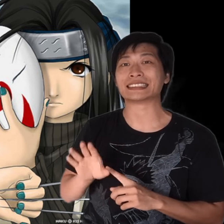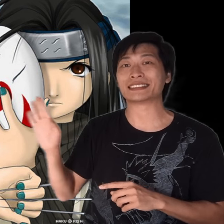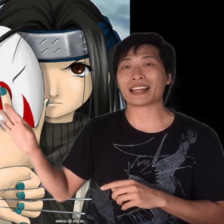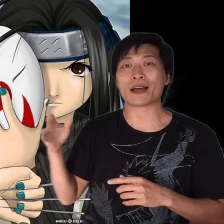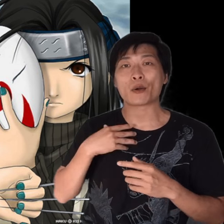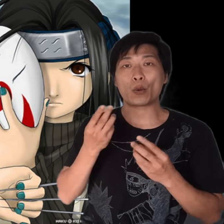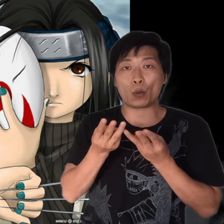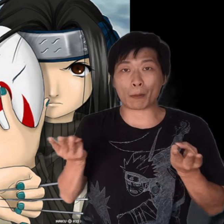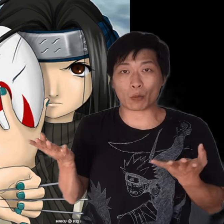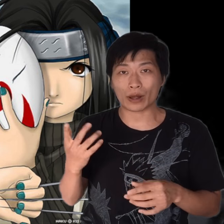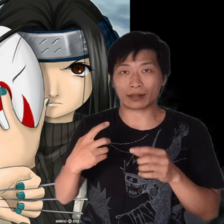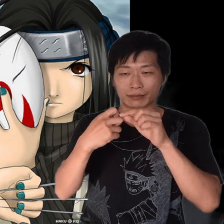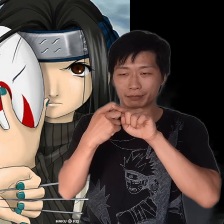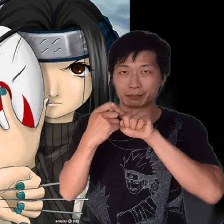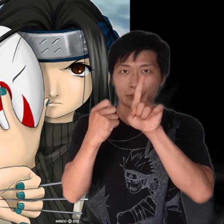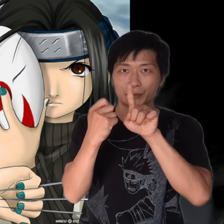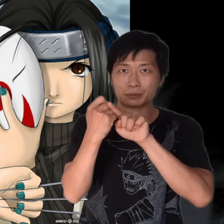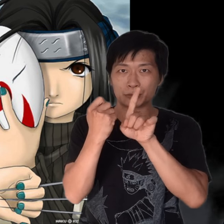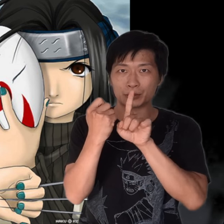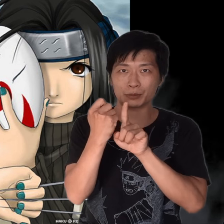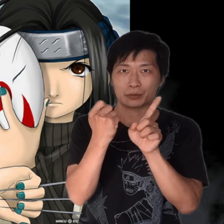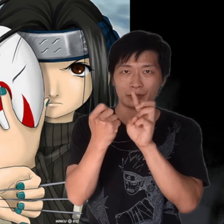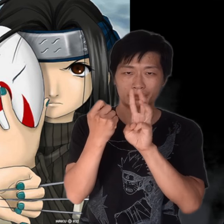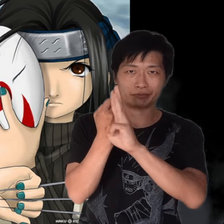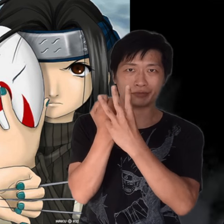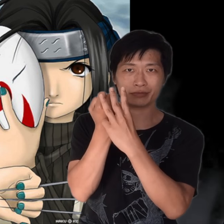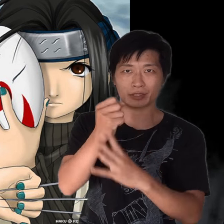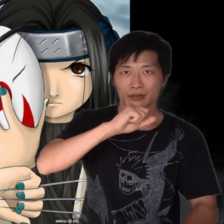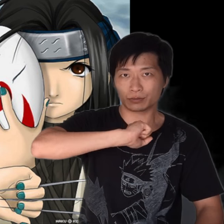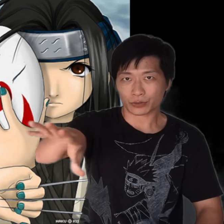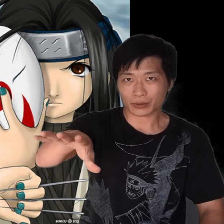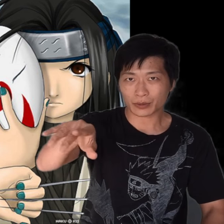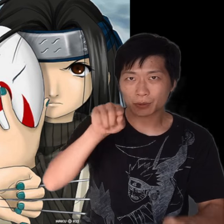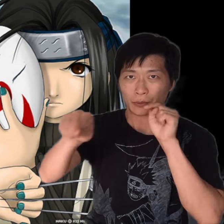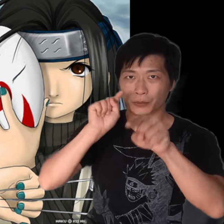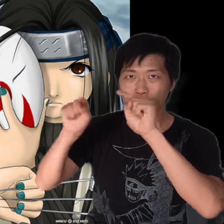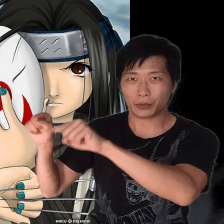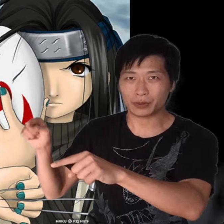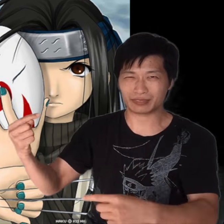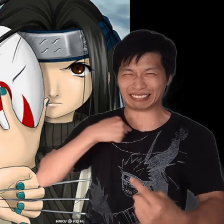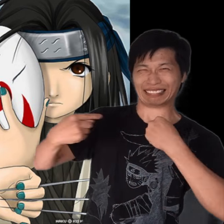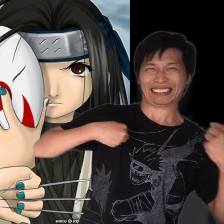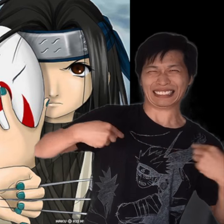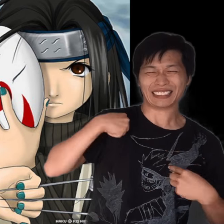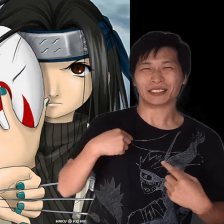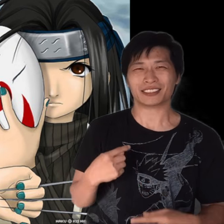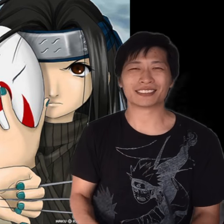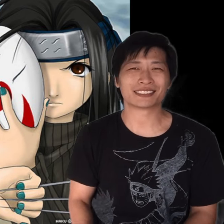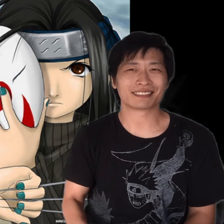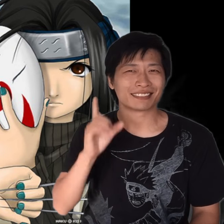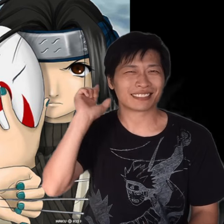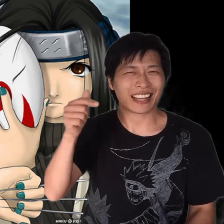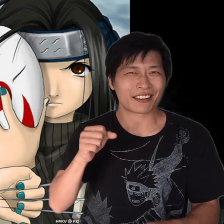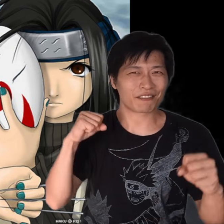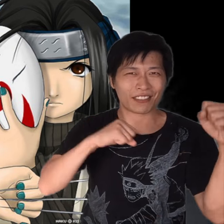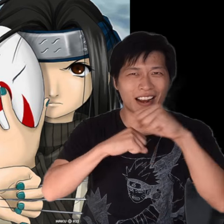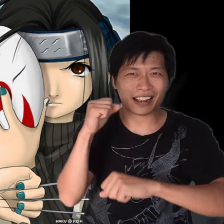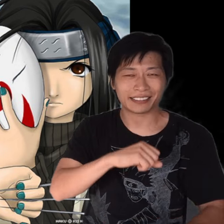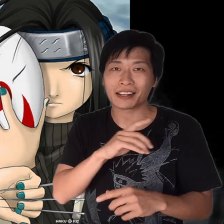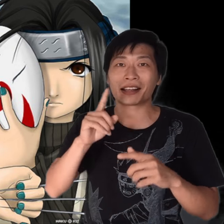His weapons are throwing Needles, used to stab his enemies during fights.